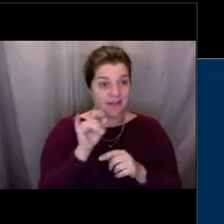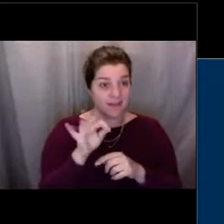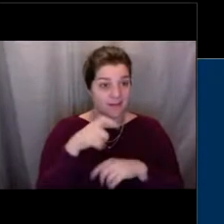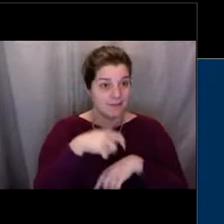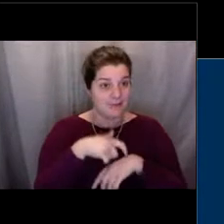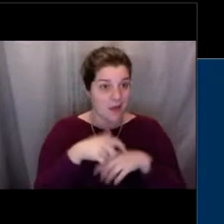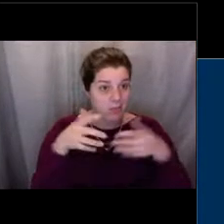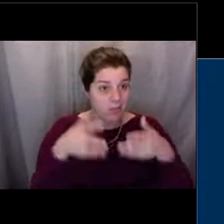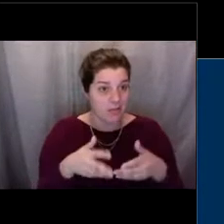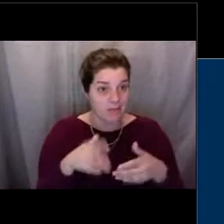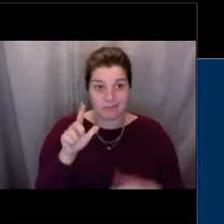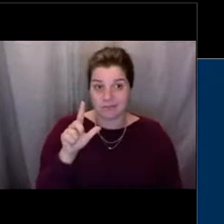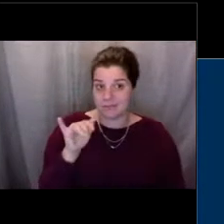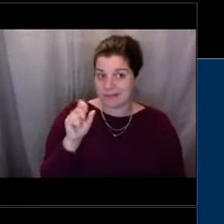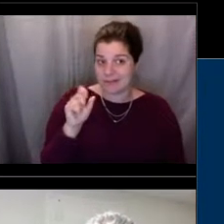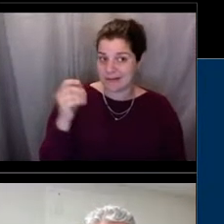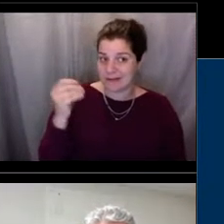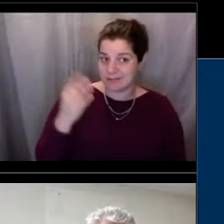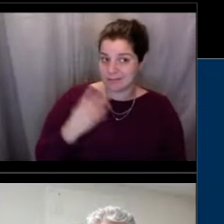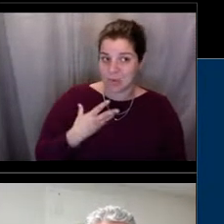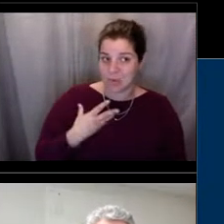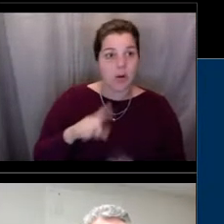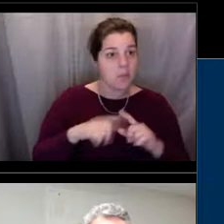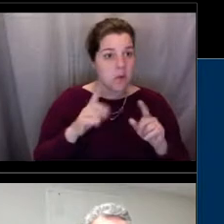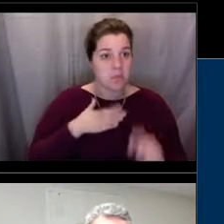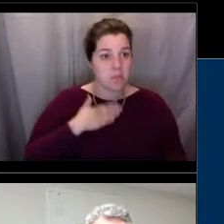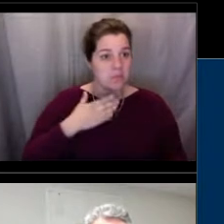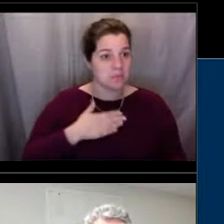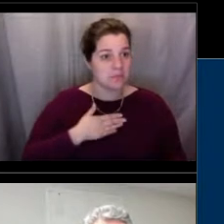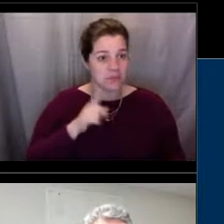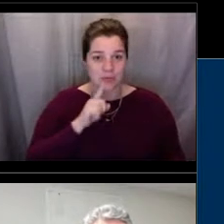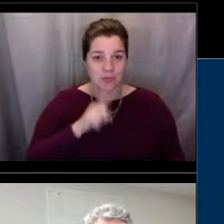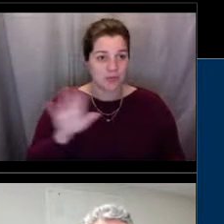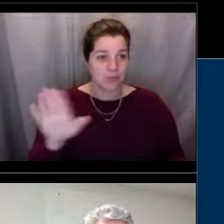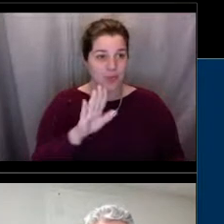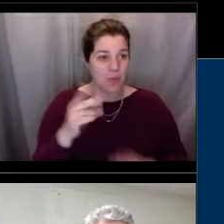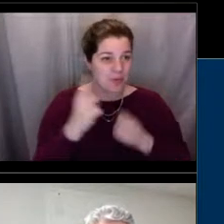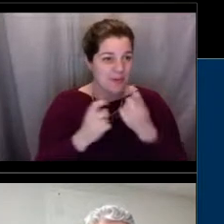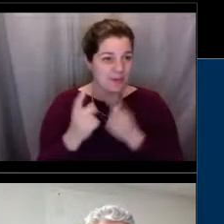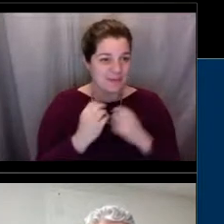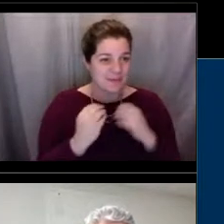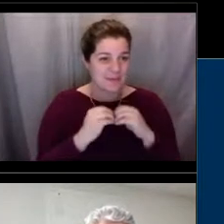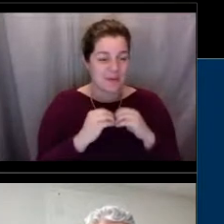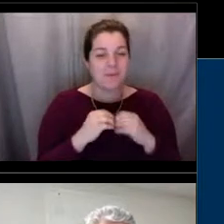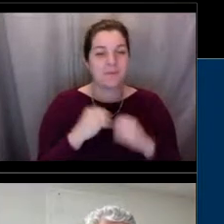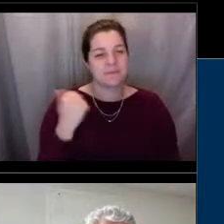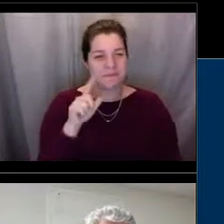we would love to answer any further questions that you guys have. Well, we are just about at the end of our time,